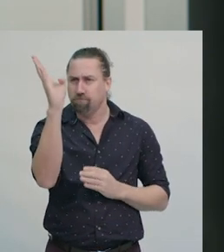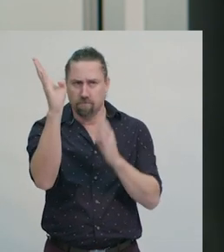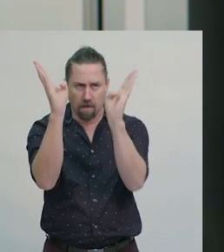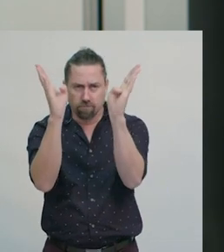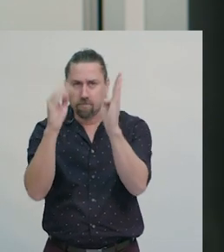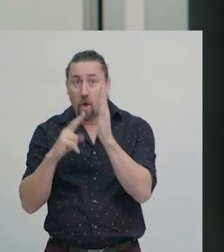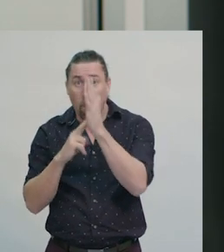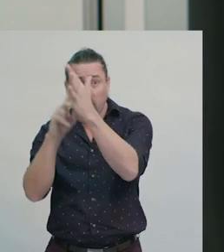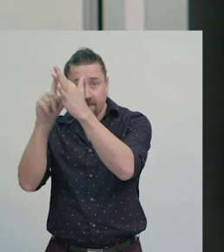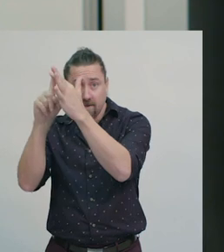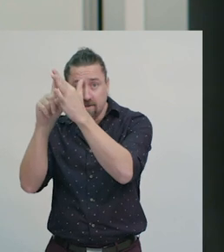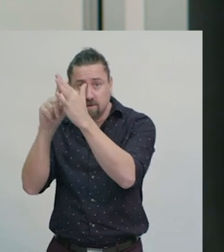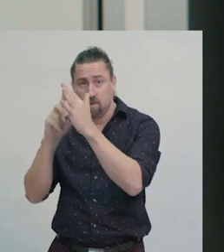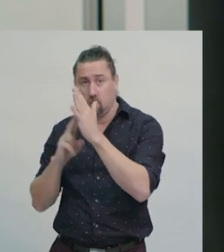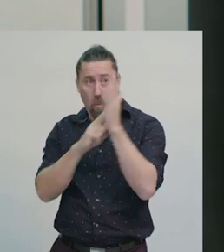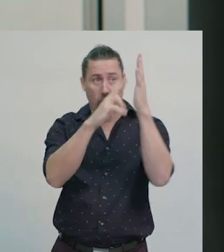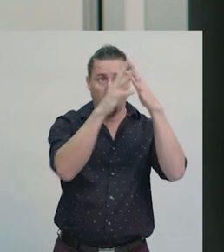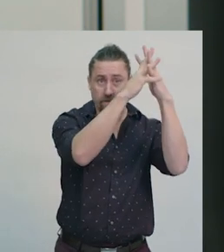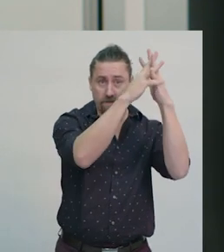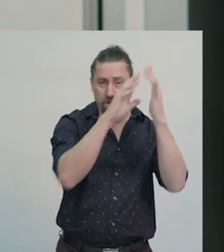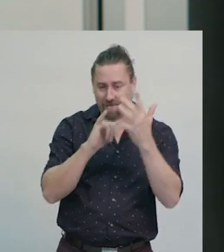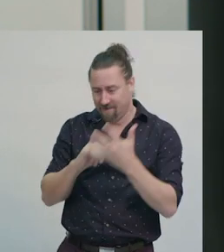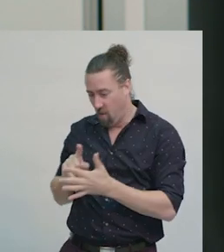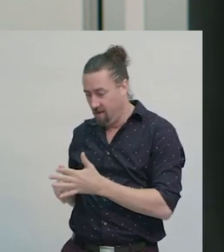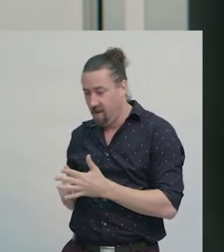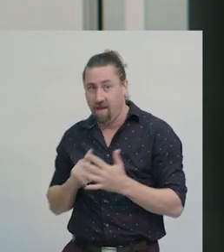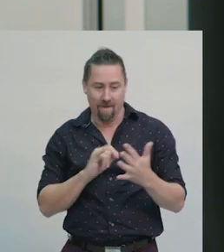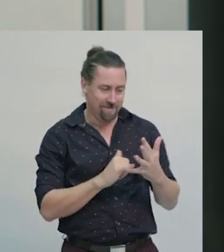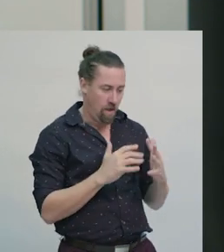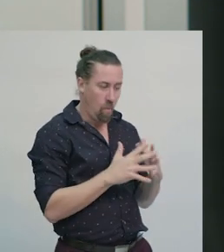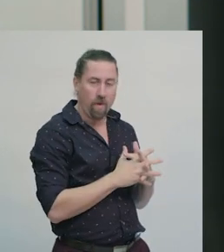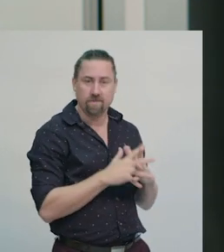north-east, north-west, south-east, and south-west.